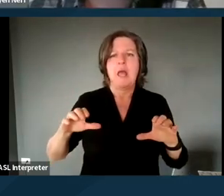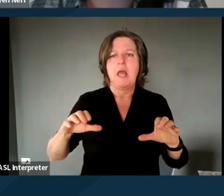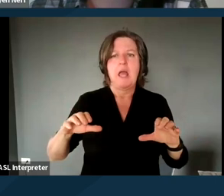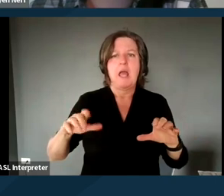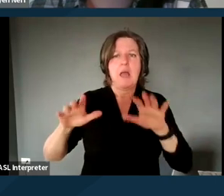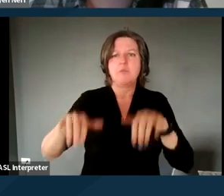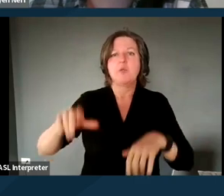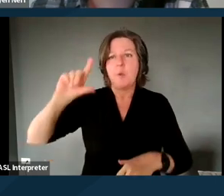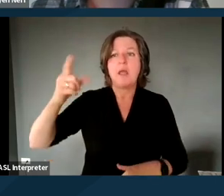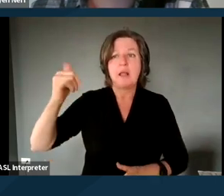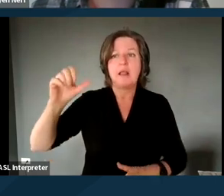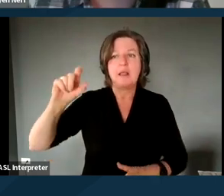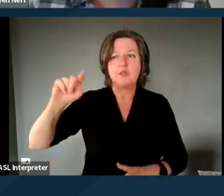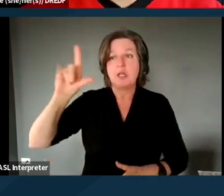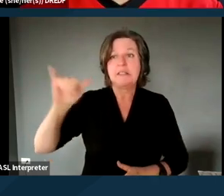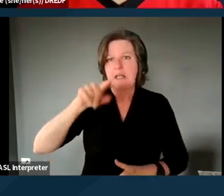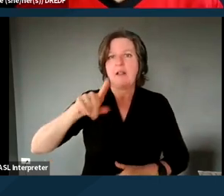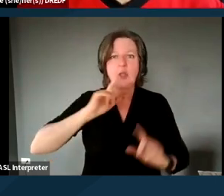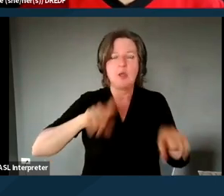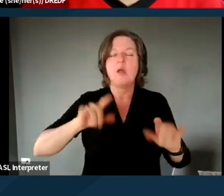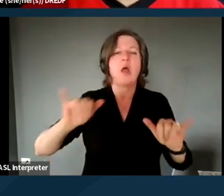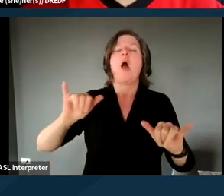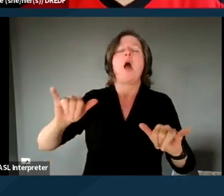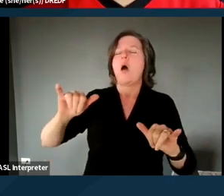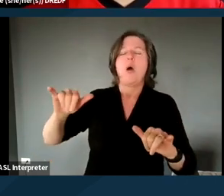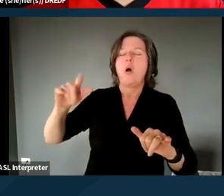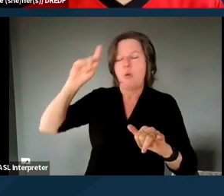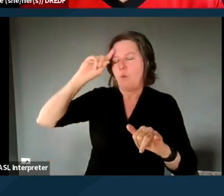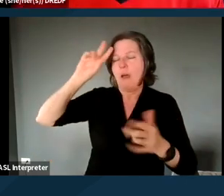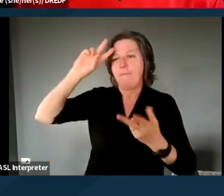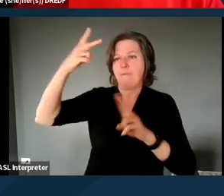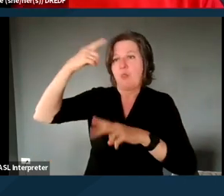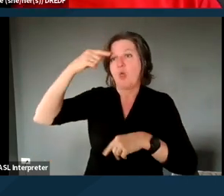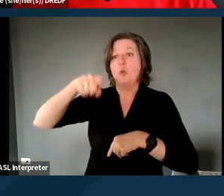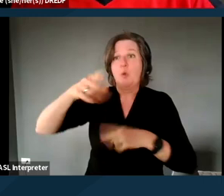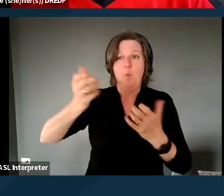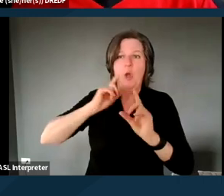Oh, okay. The sign I got was that you would like to answer, so then I was like, "Oh, okay."